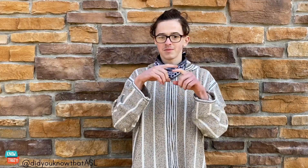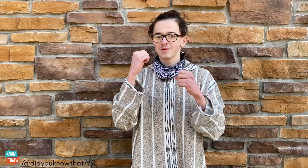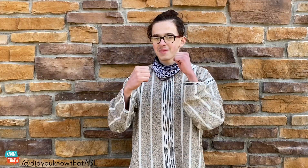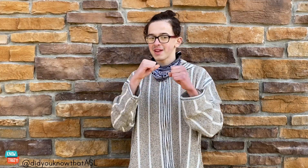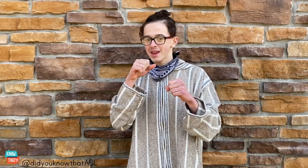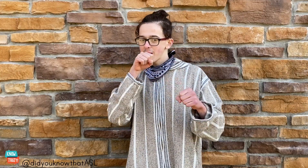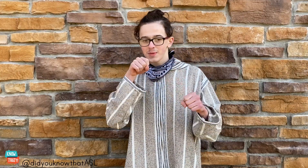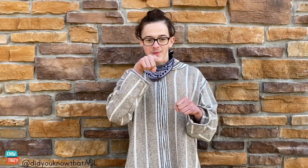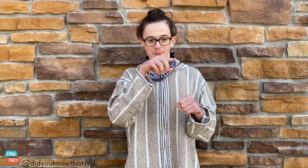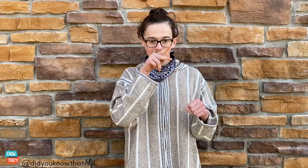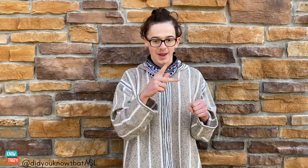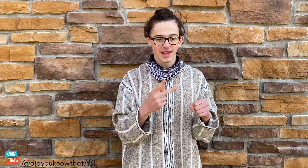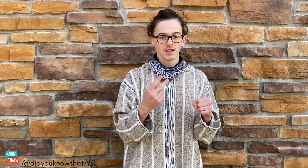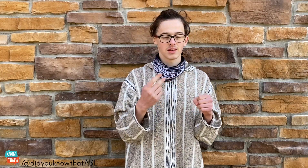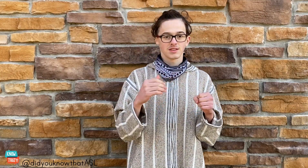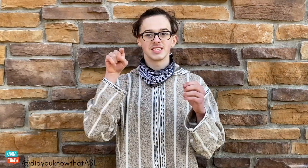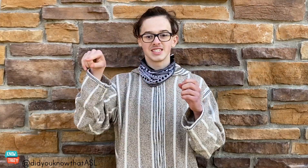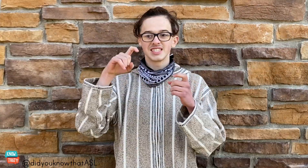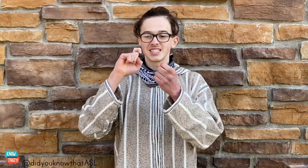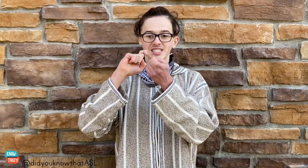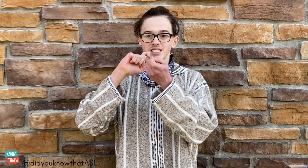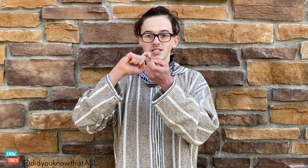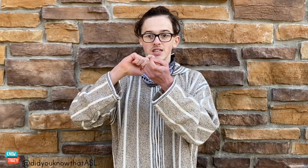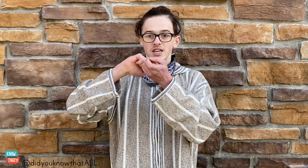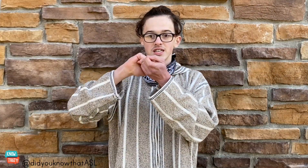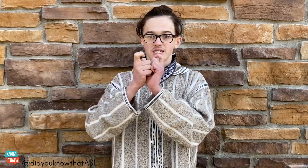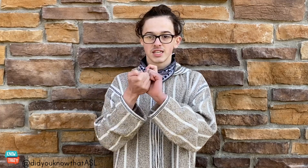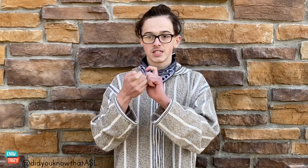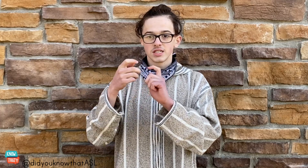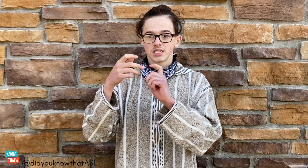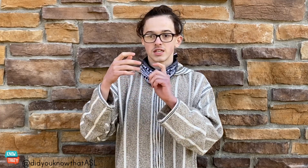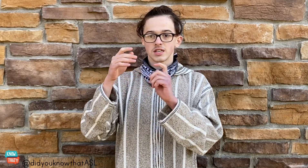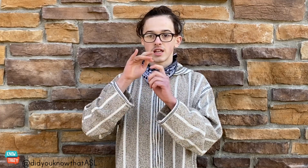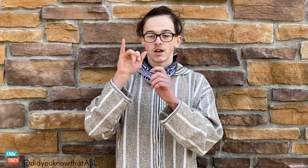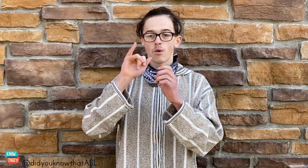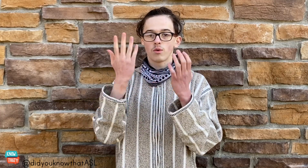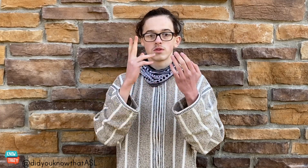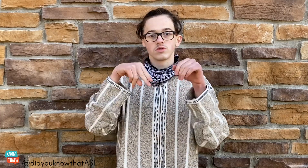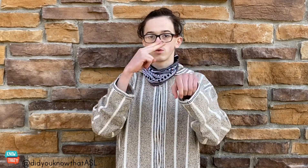but boxing didn't always love her back. She really changed what's normal for a woman.